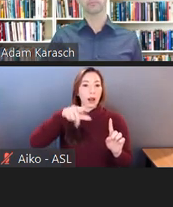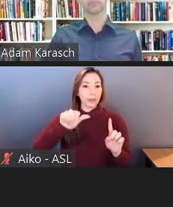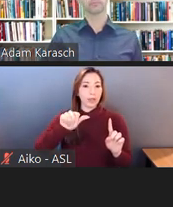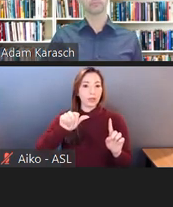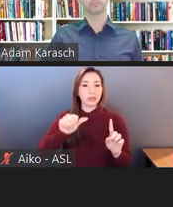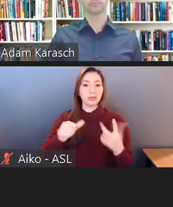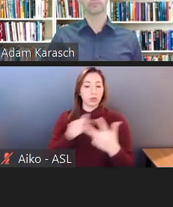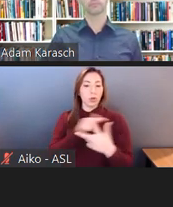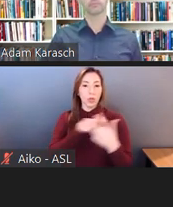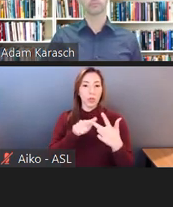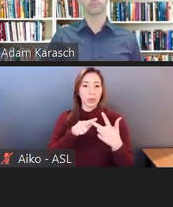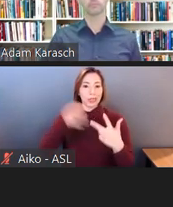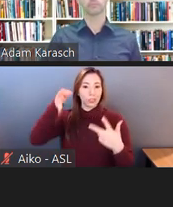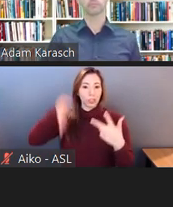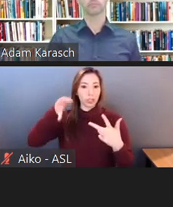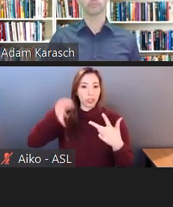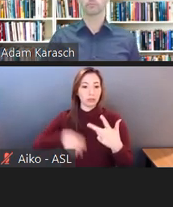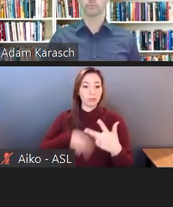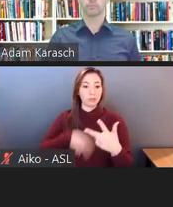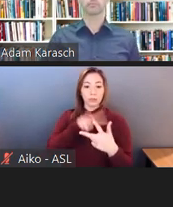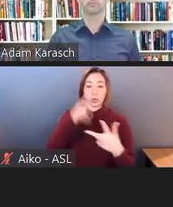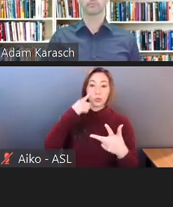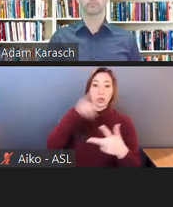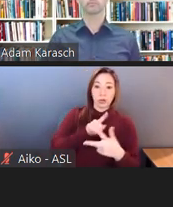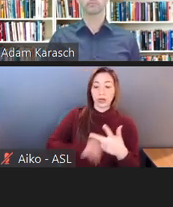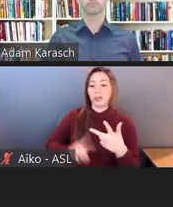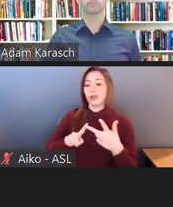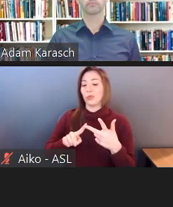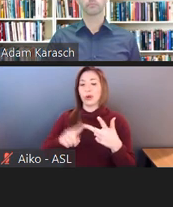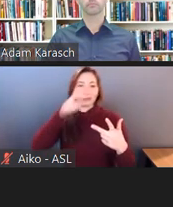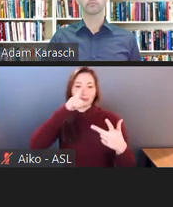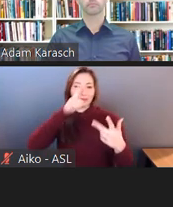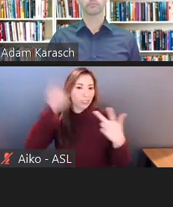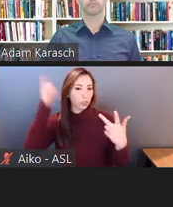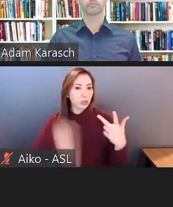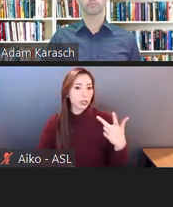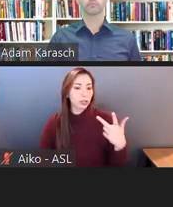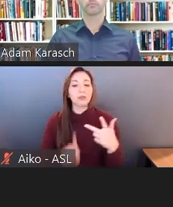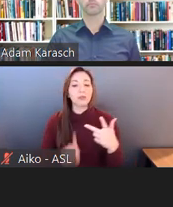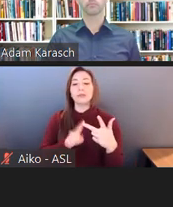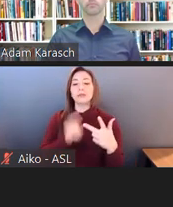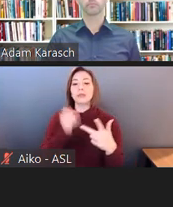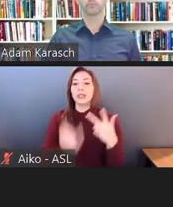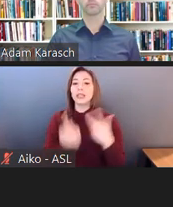One judge didn't agree-- it was a 2 to 1 decision-- and that judge said, you know what?